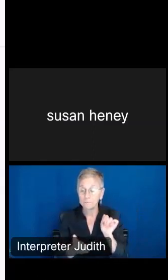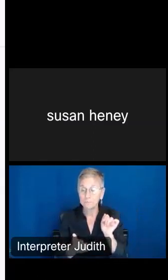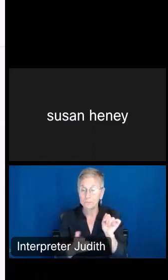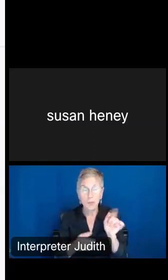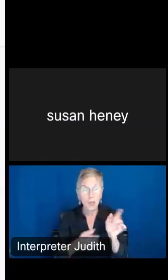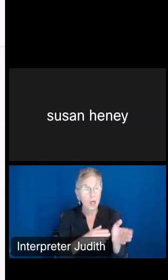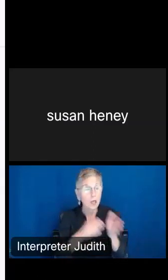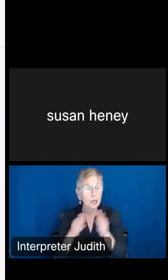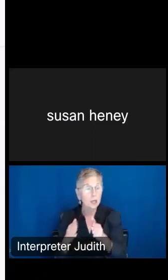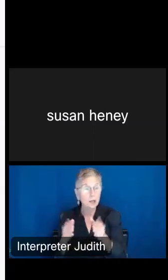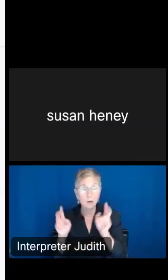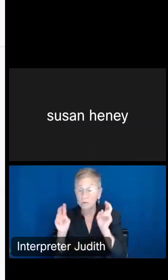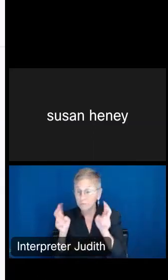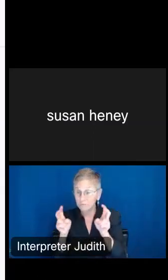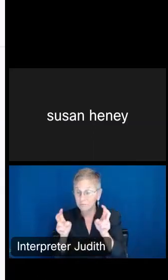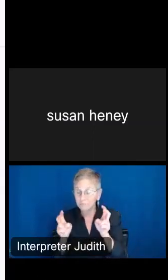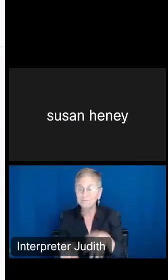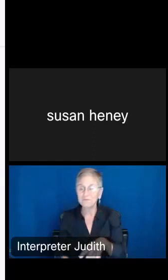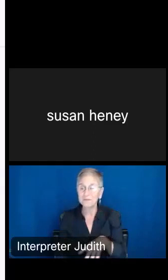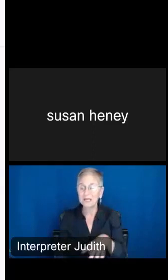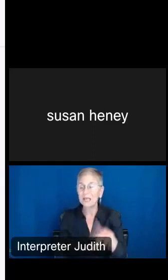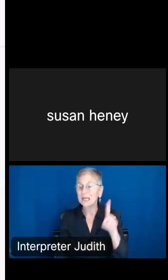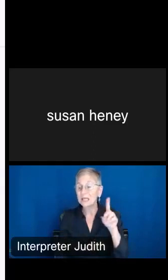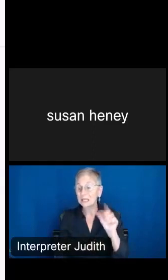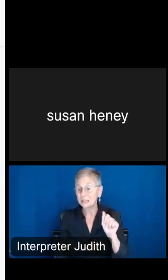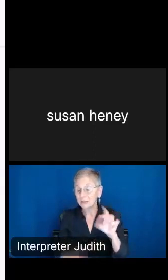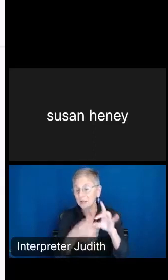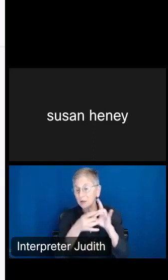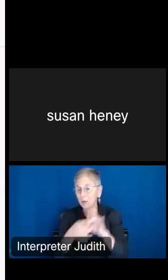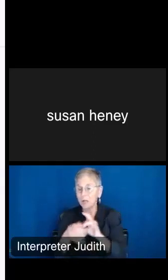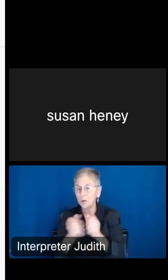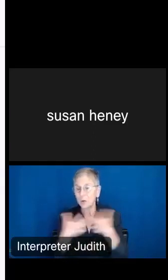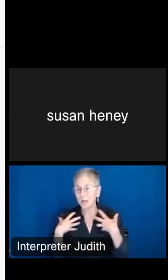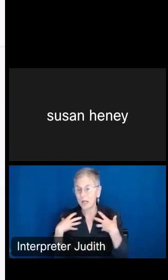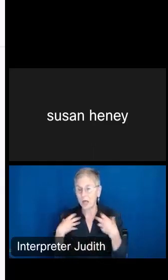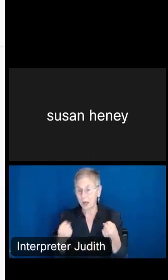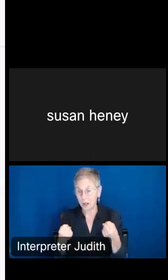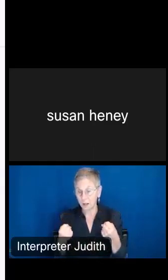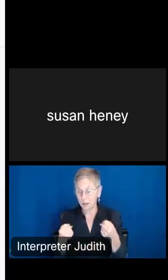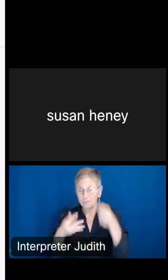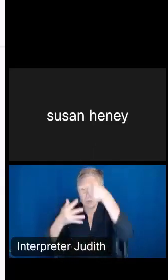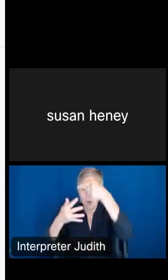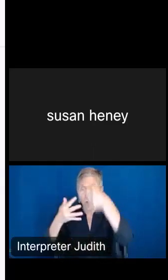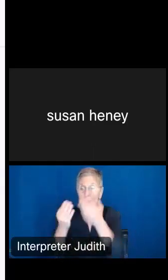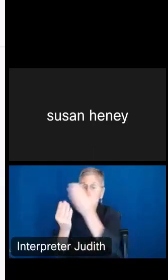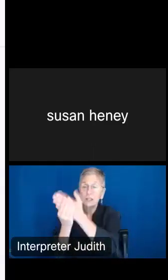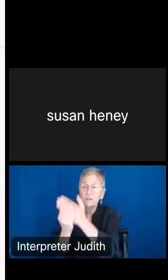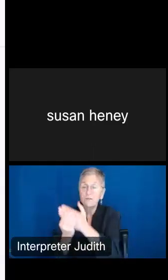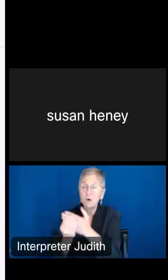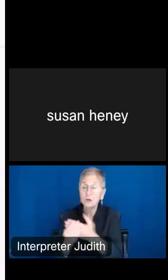is part of our Health topic. All of these folders contain different data that you can